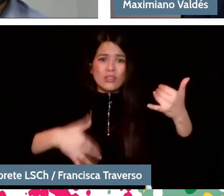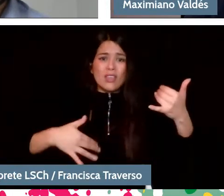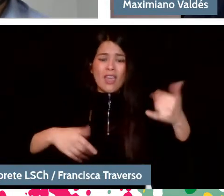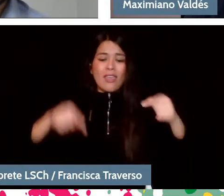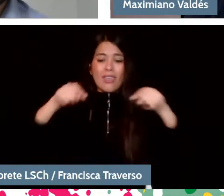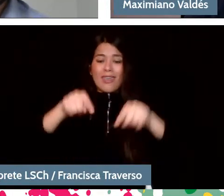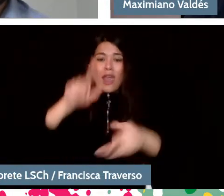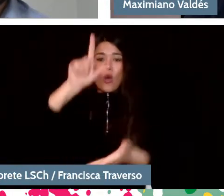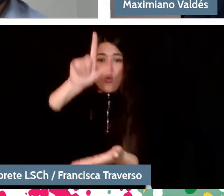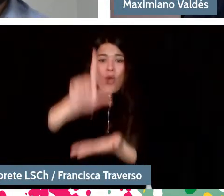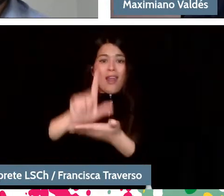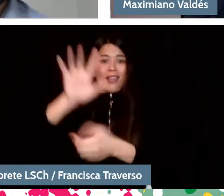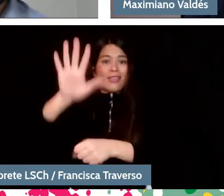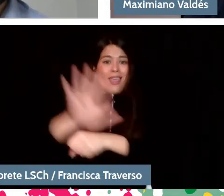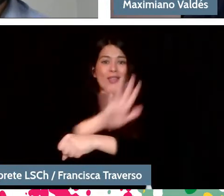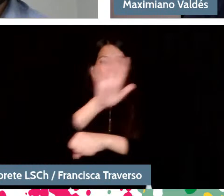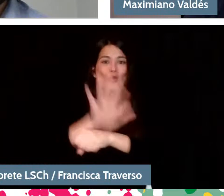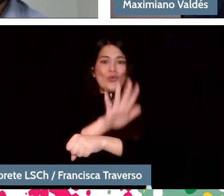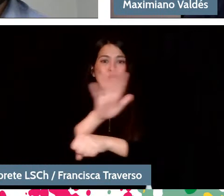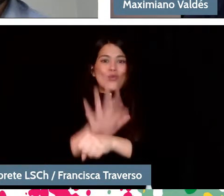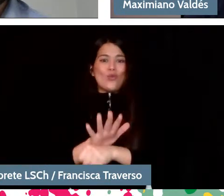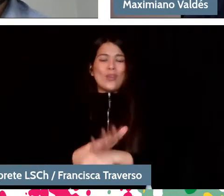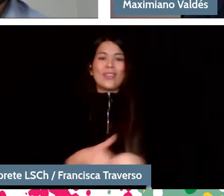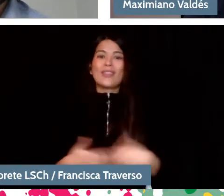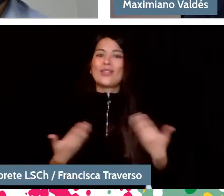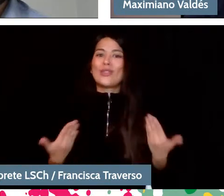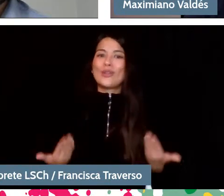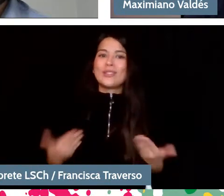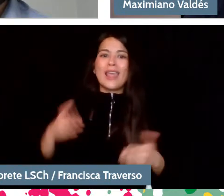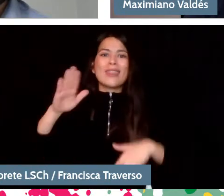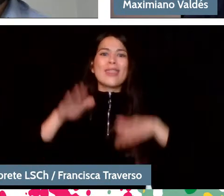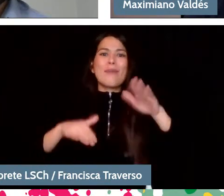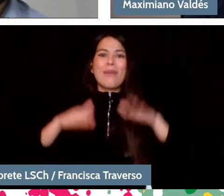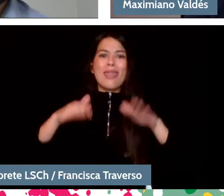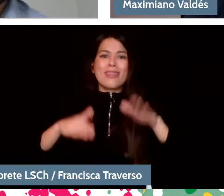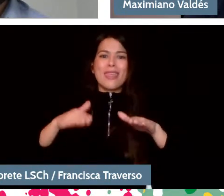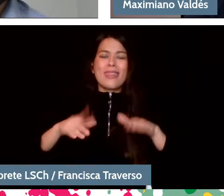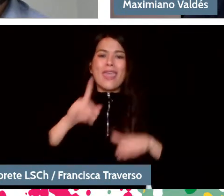That depends a lot on who cares. If we start, for example,